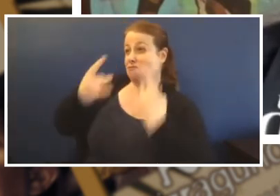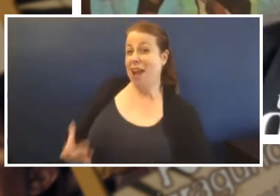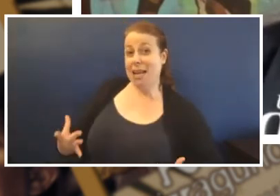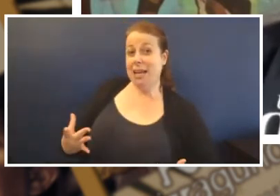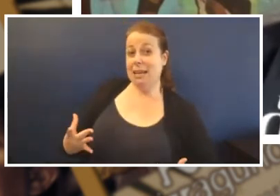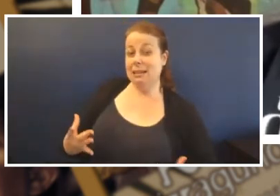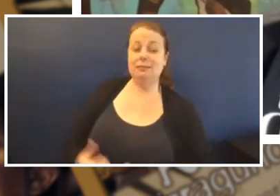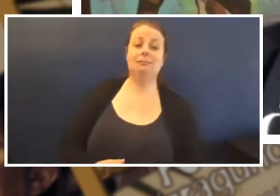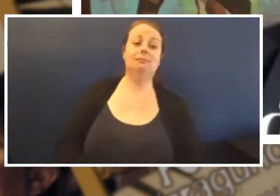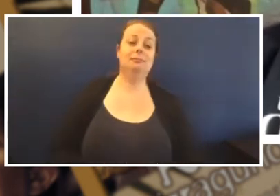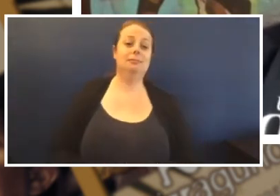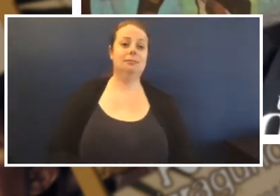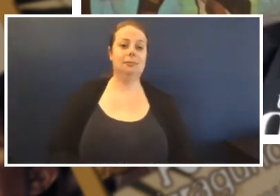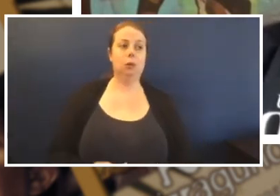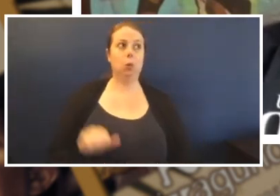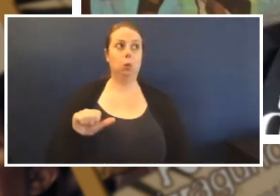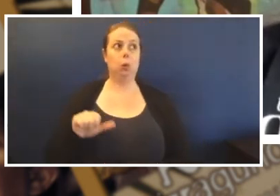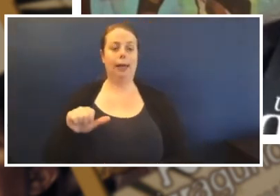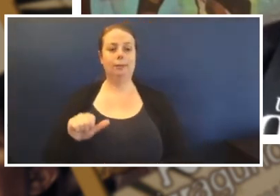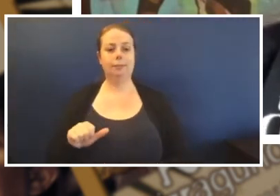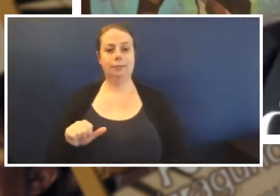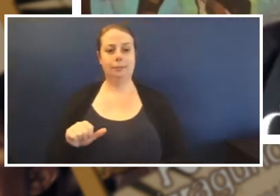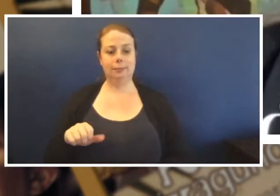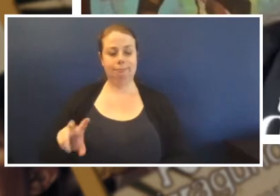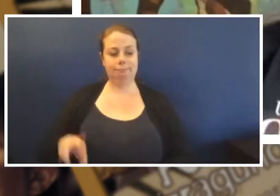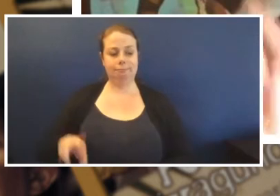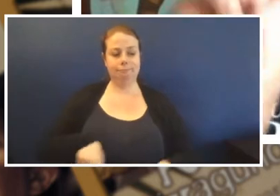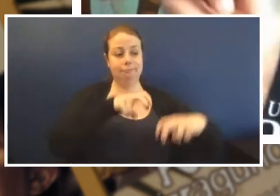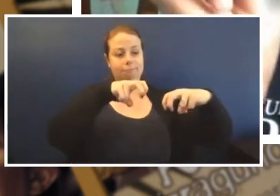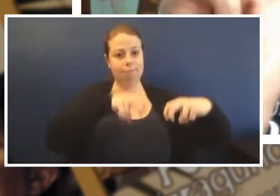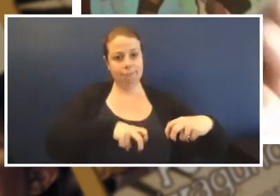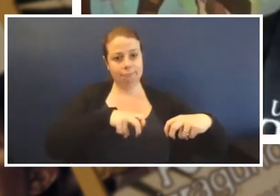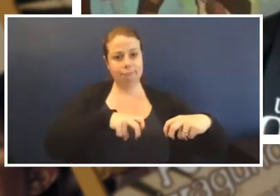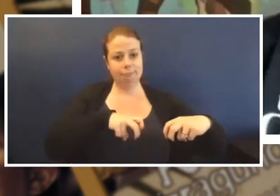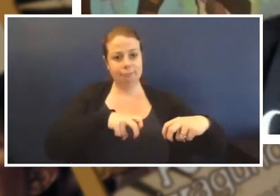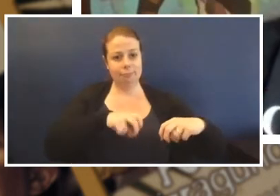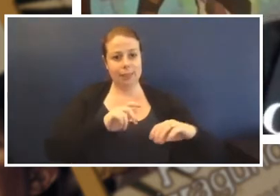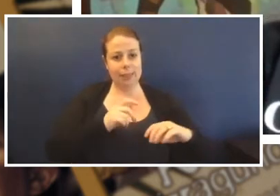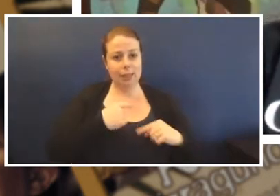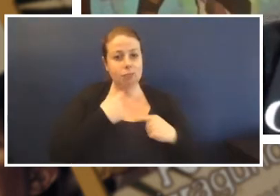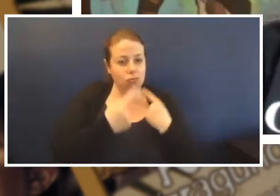am I going sit in the bed with her and I'll give her the next bit of the story